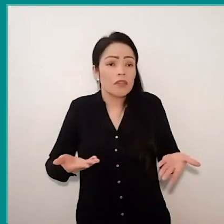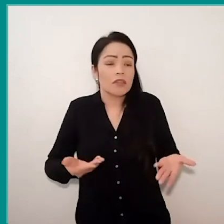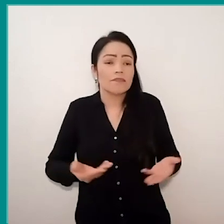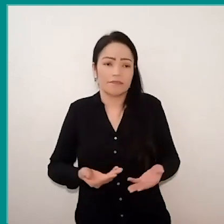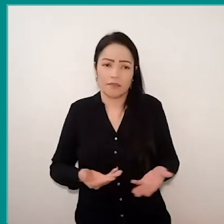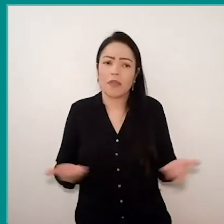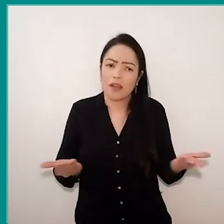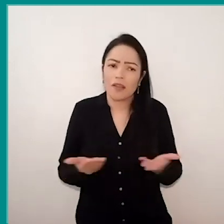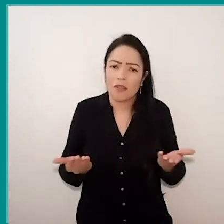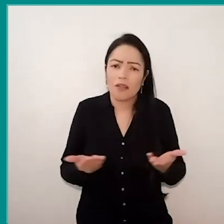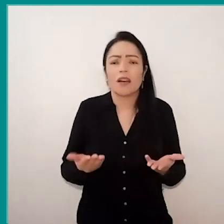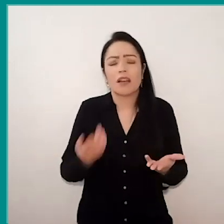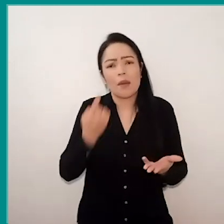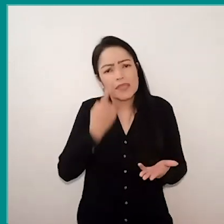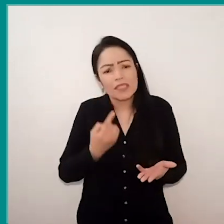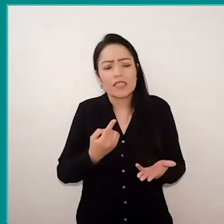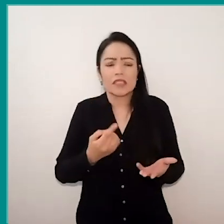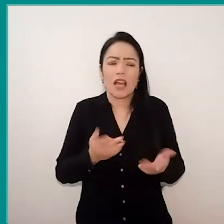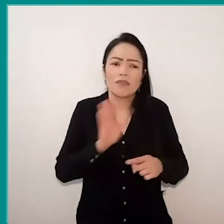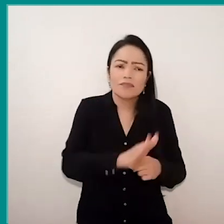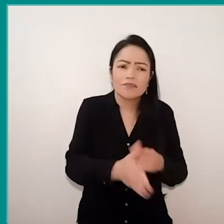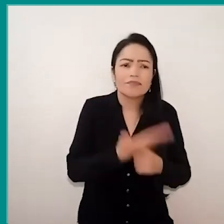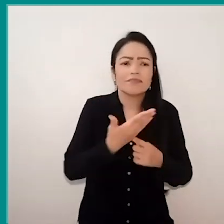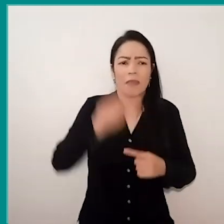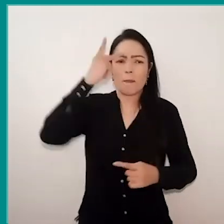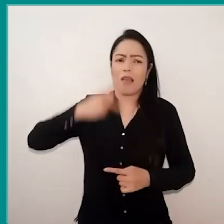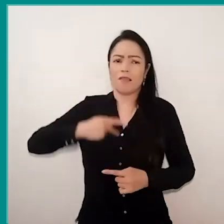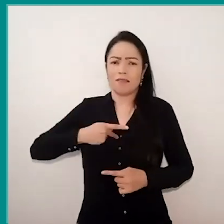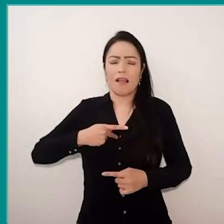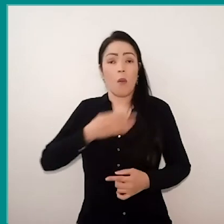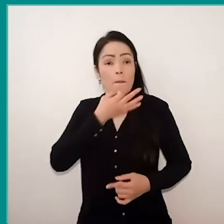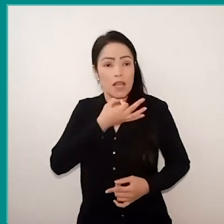critical look, collaborative work, proactivity has been an emergency.